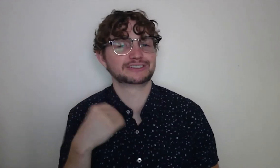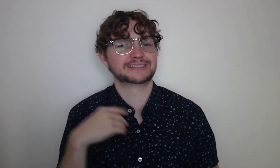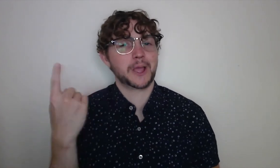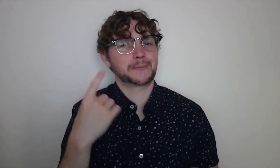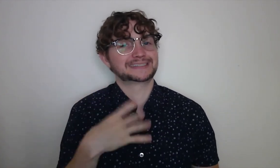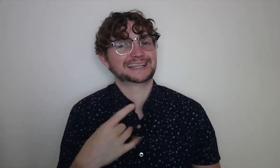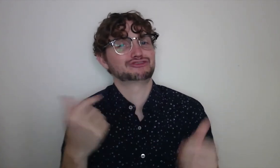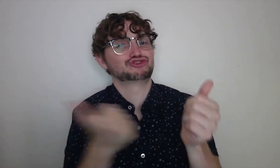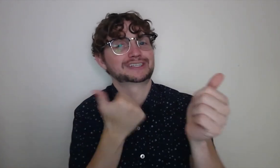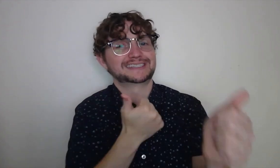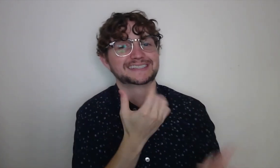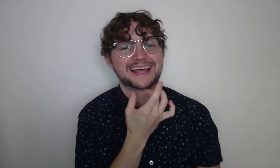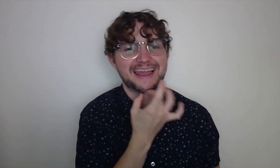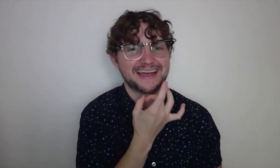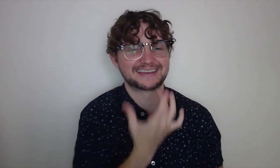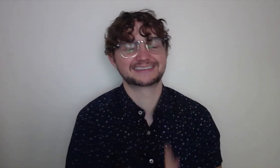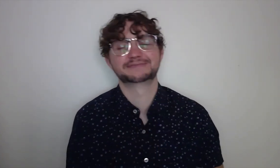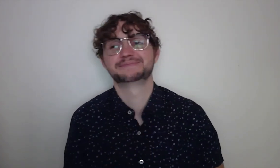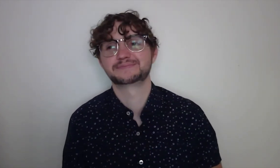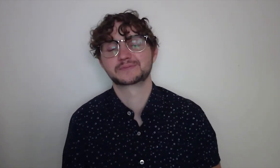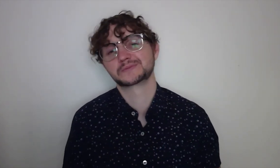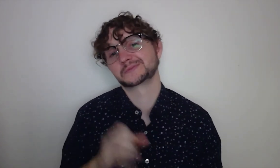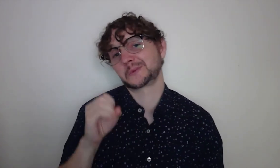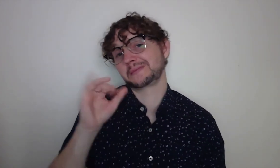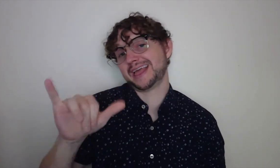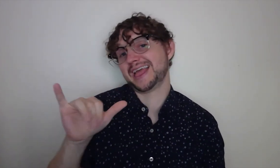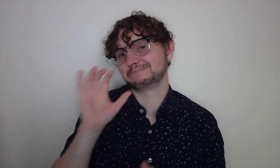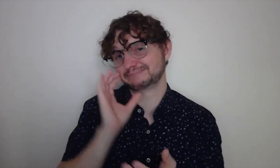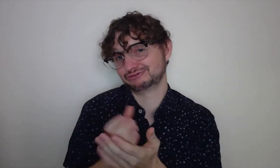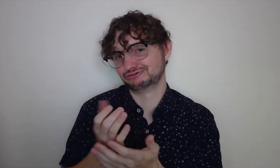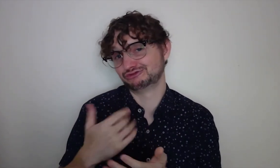feeling amazed. I really love that moment. I live for